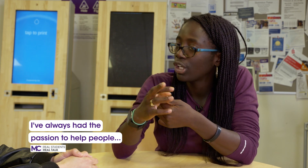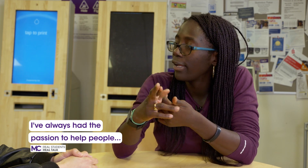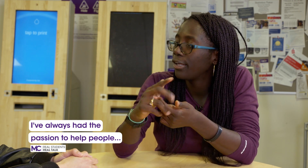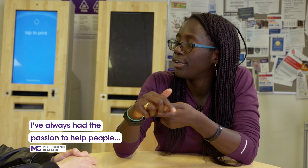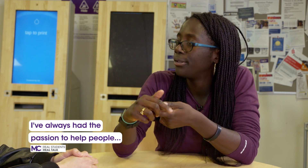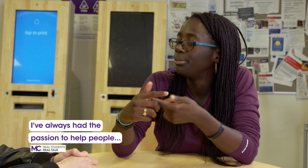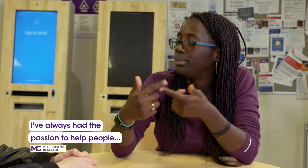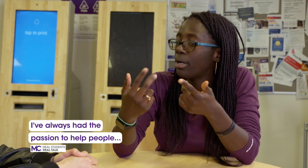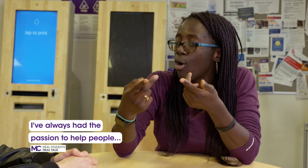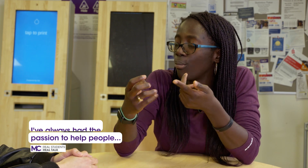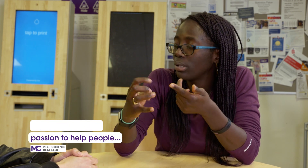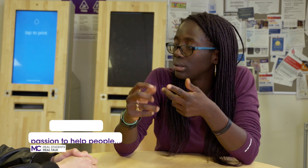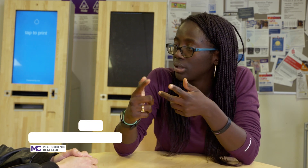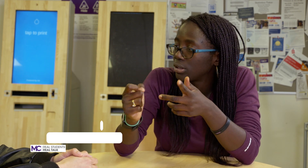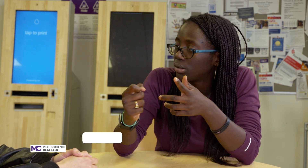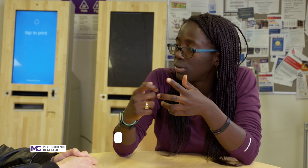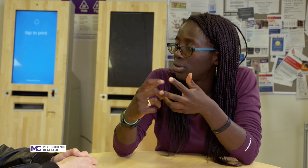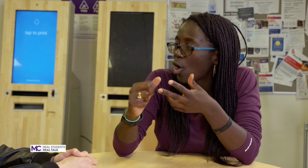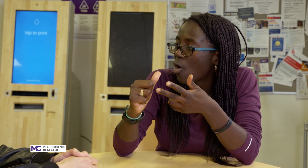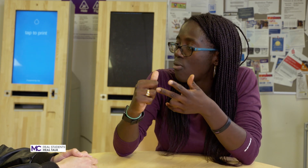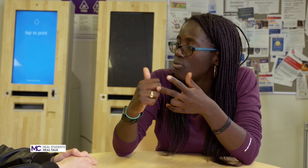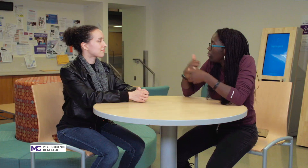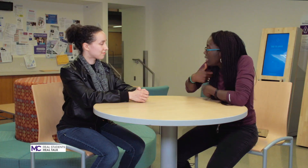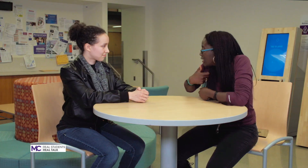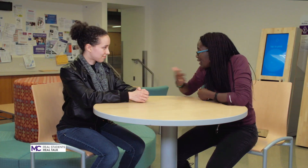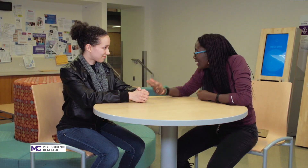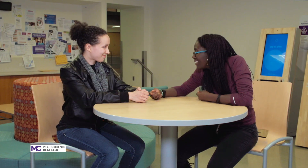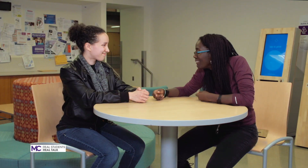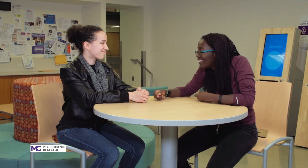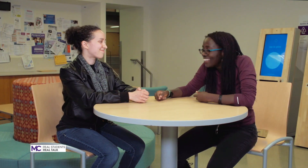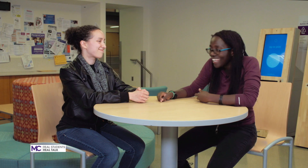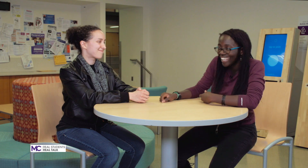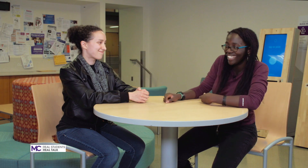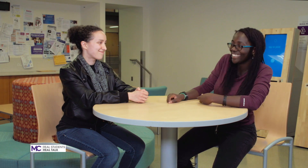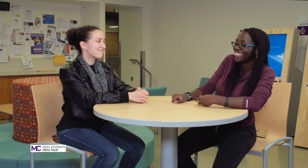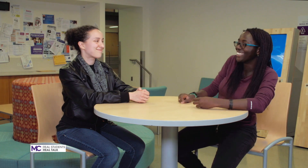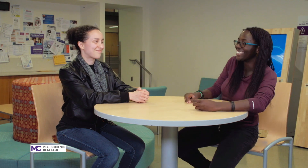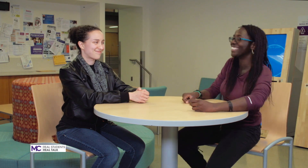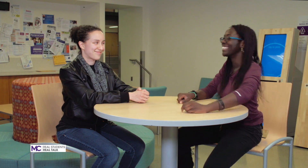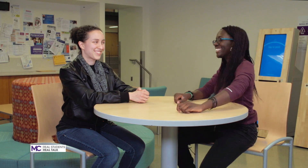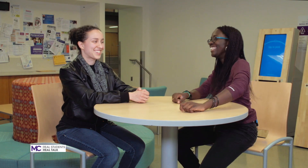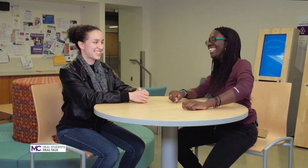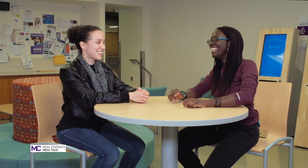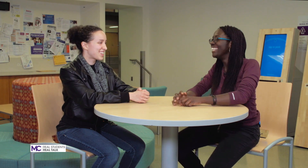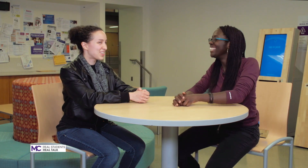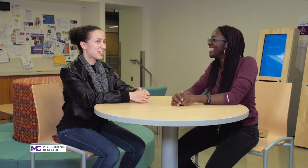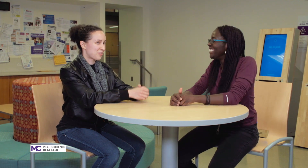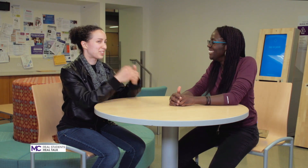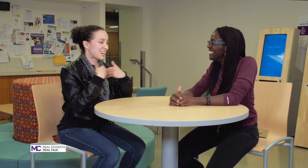care homelessness military you'll have a lot